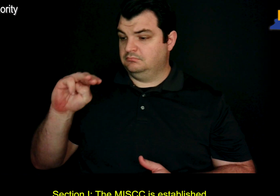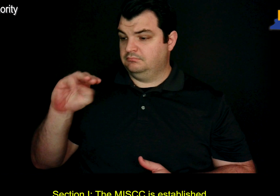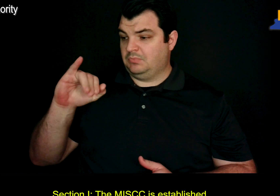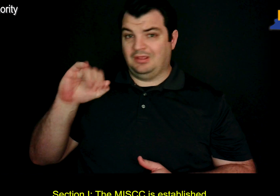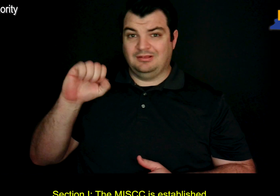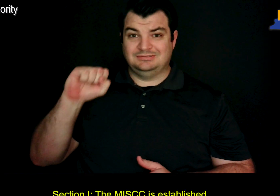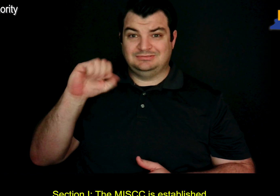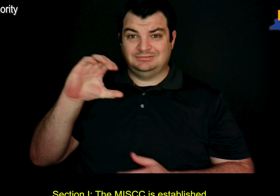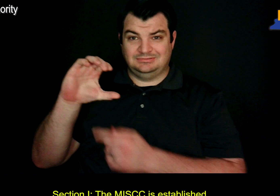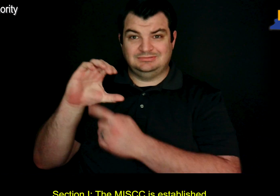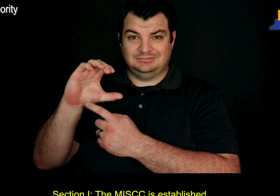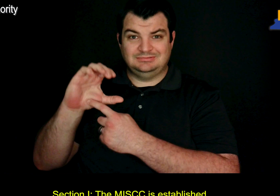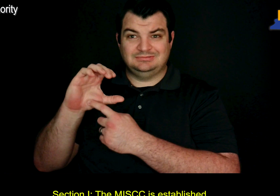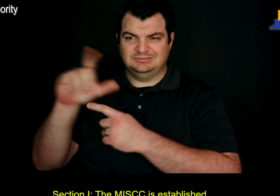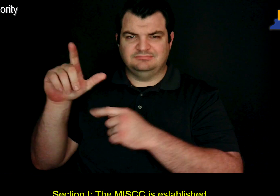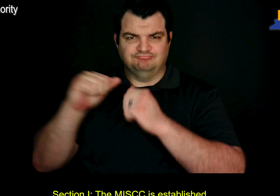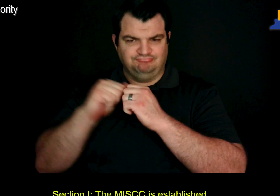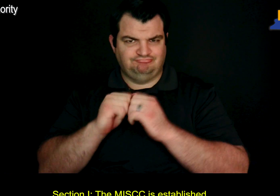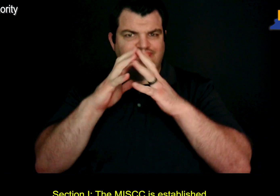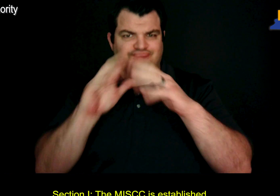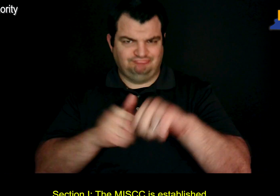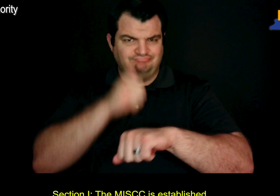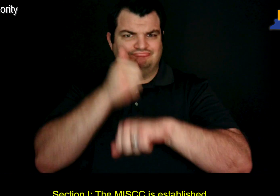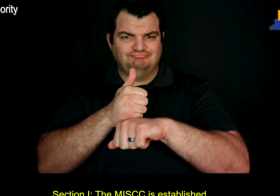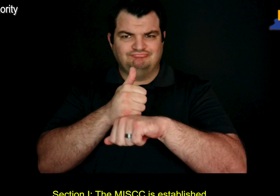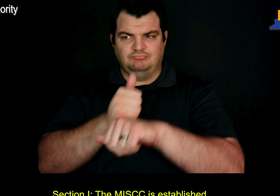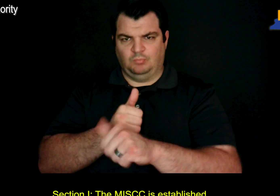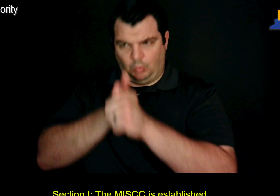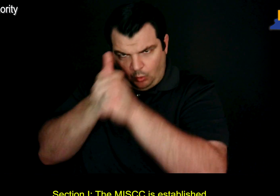Section I: The MISCC is established